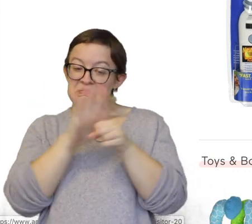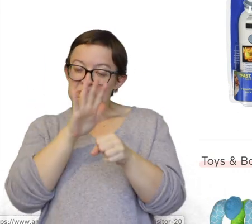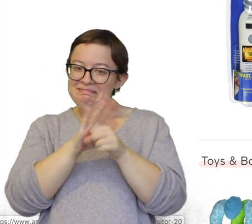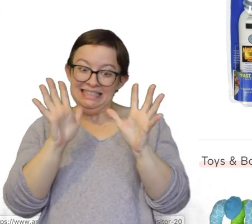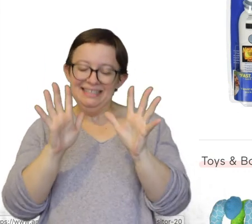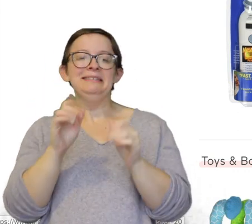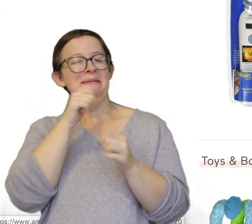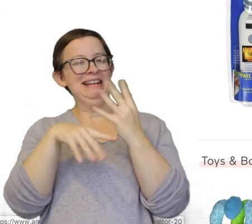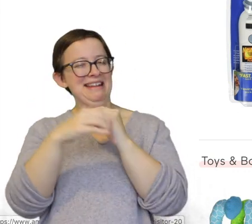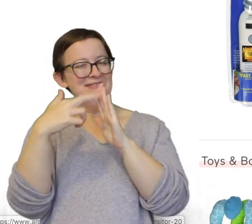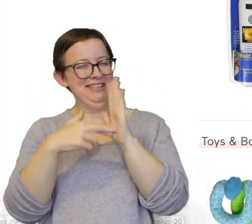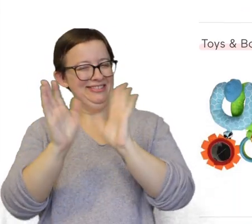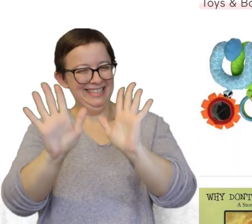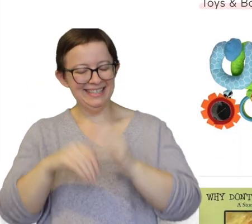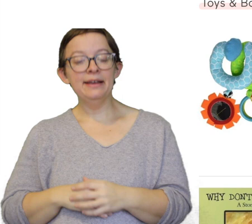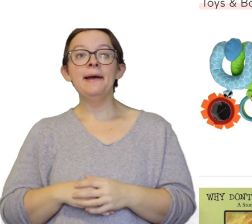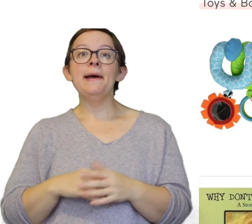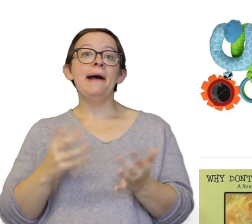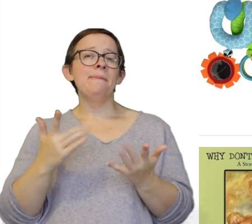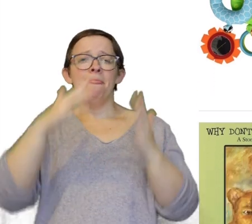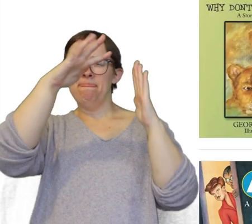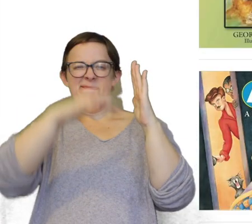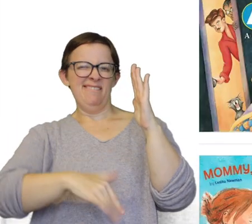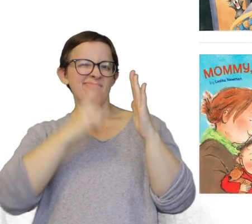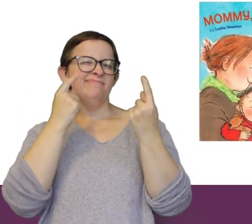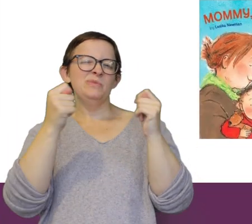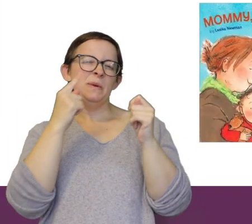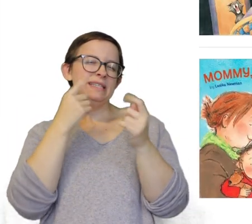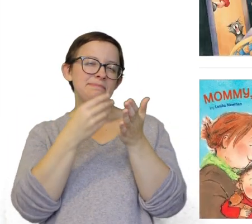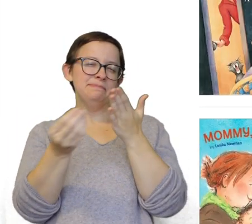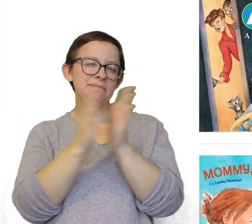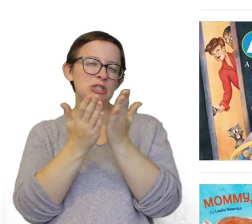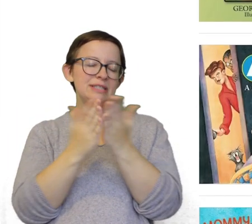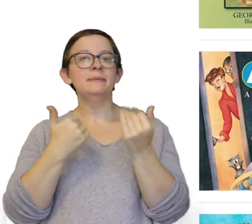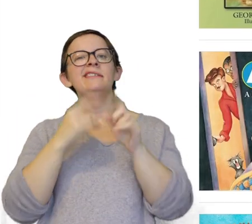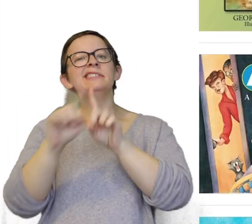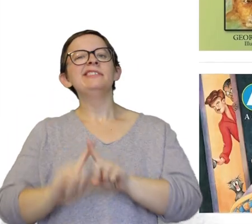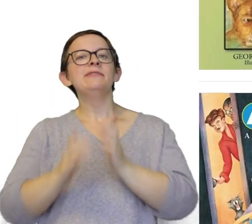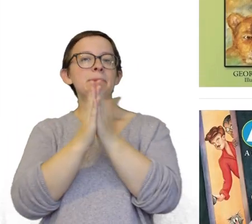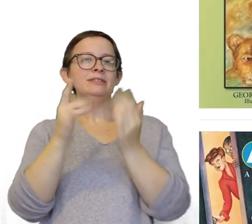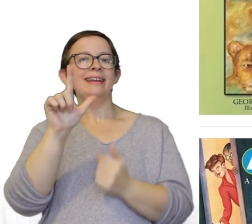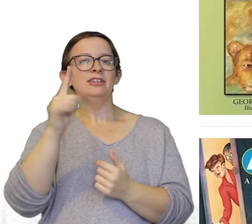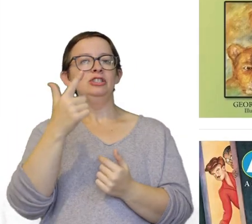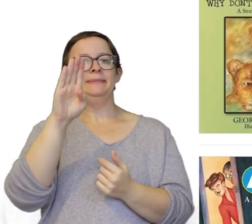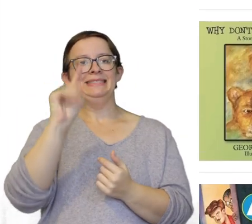So I would not put this on my registry. The rest are just toys and books. As you can see we have different books that are lgbt friendly.